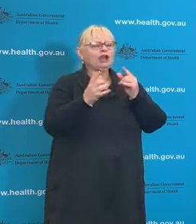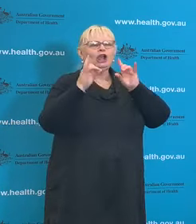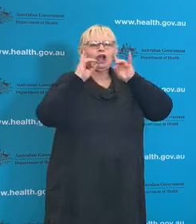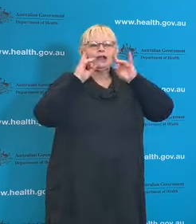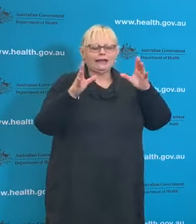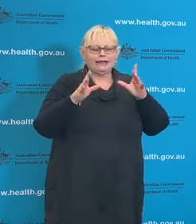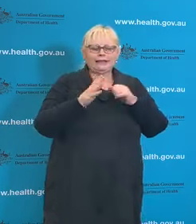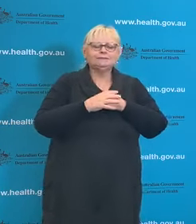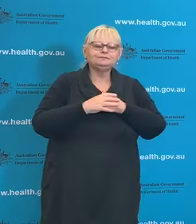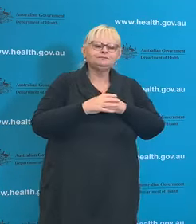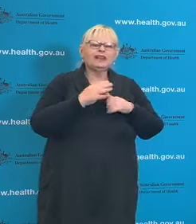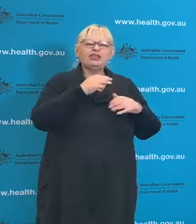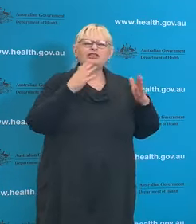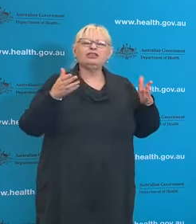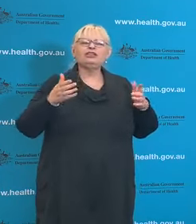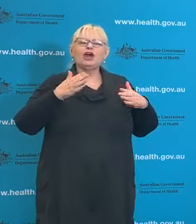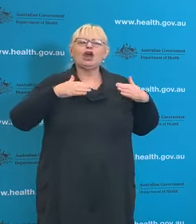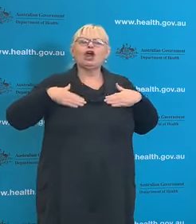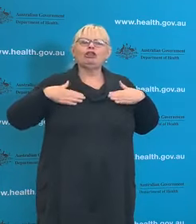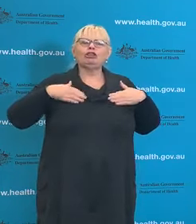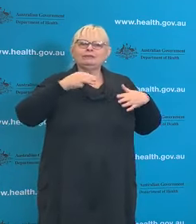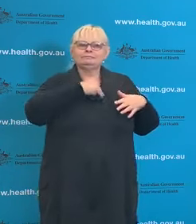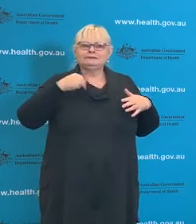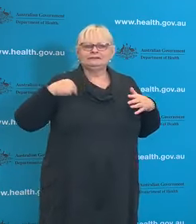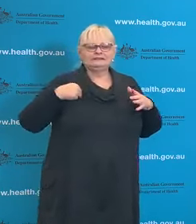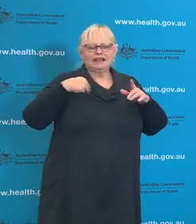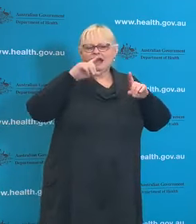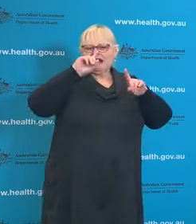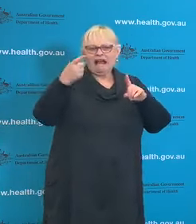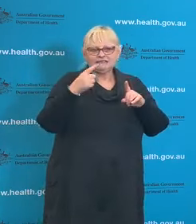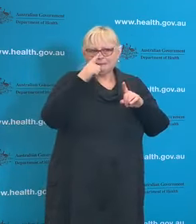Minister, that there can be no requirement for anyone to ask you or